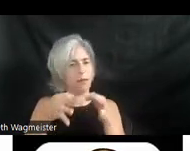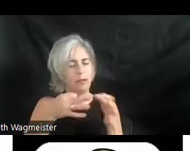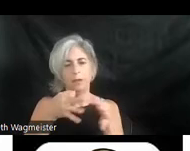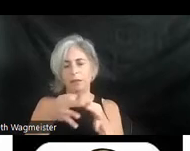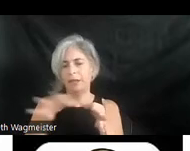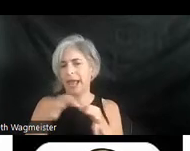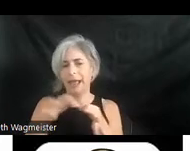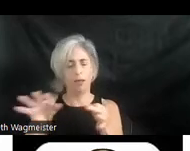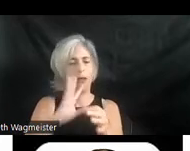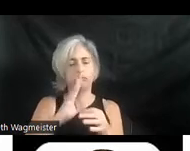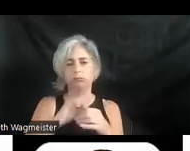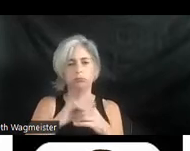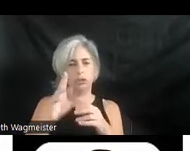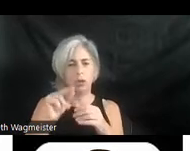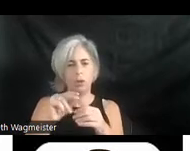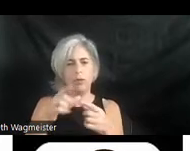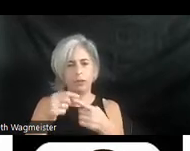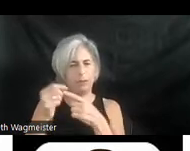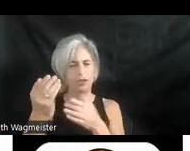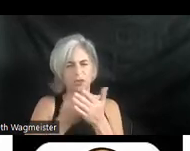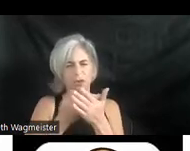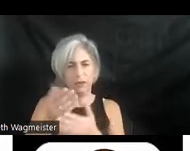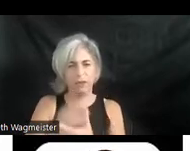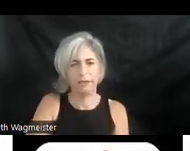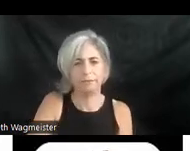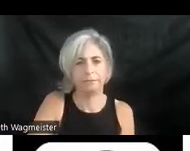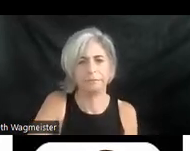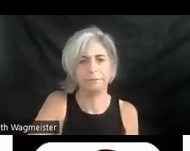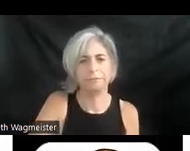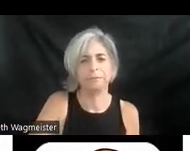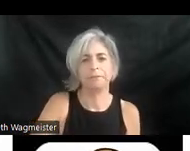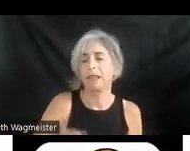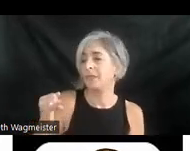there are exceptions to everything. >> SAMANTHA EVANS: The last question I think,